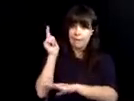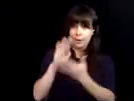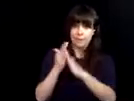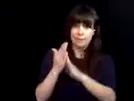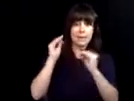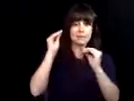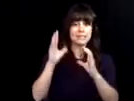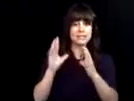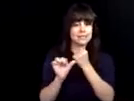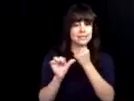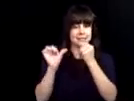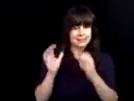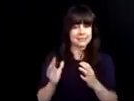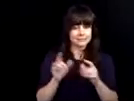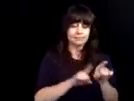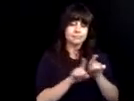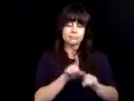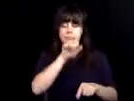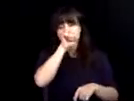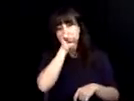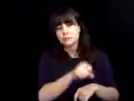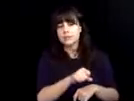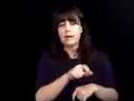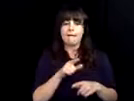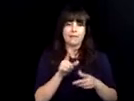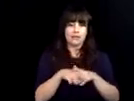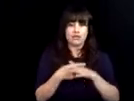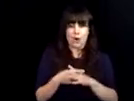have experienced from dbvi. >> Hi, I participated in the robotics